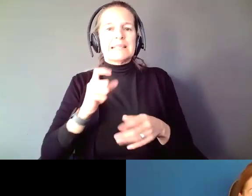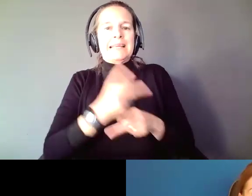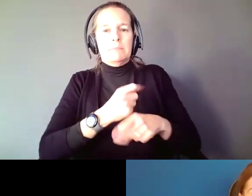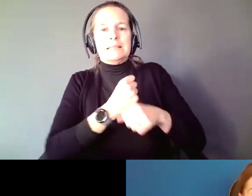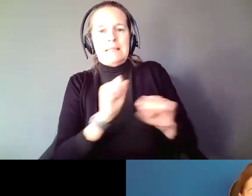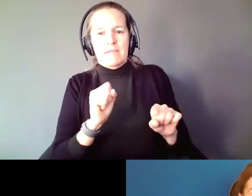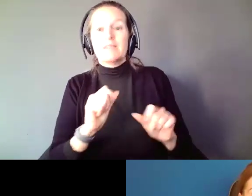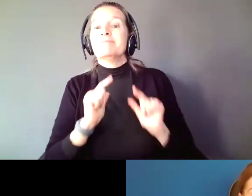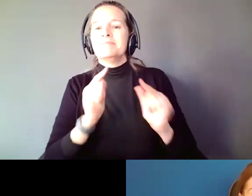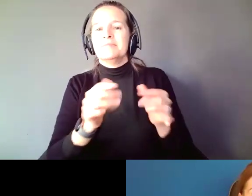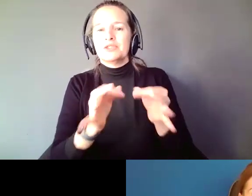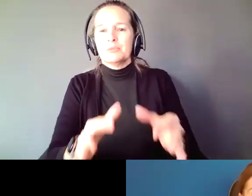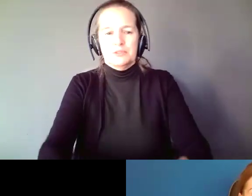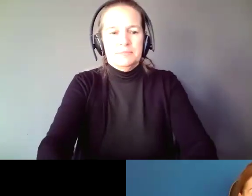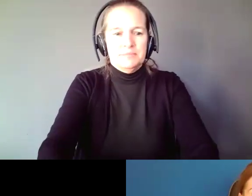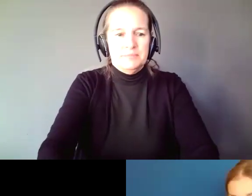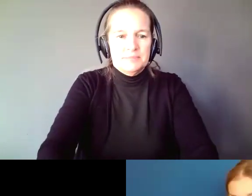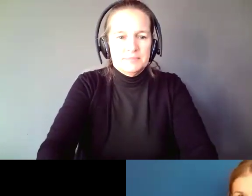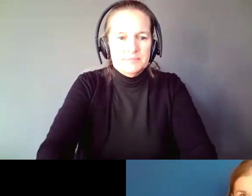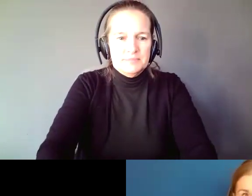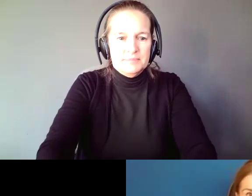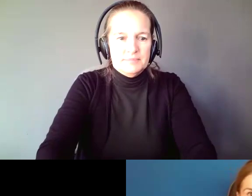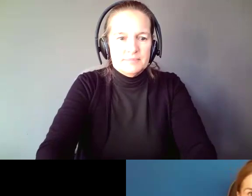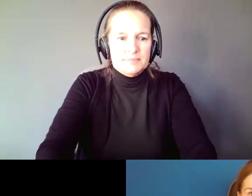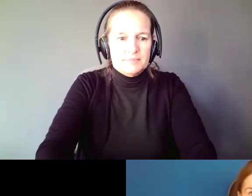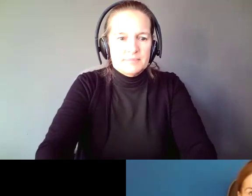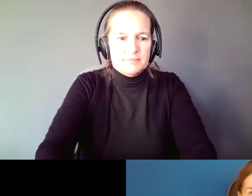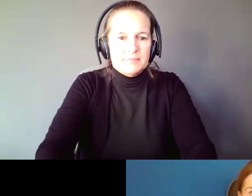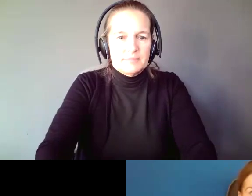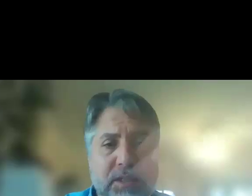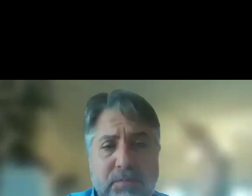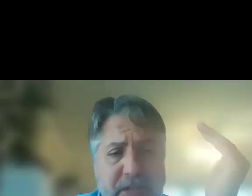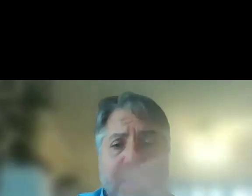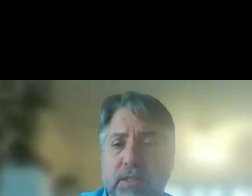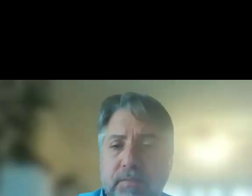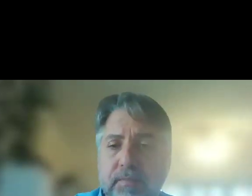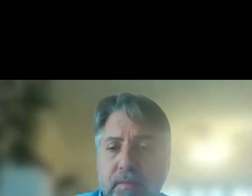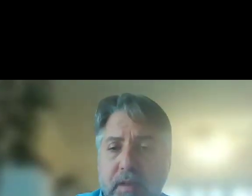But what I do talk about when someone says I have to get guardianship for safety is science.